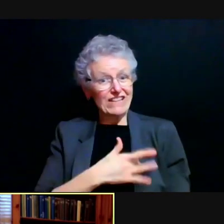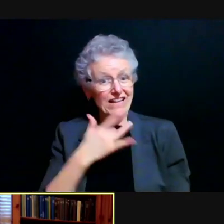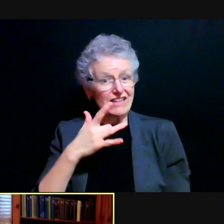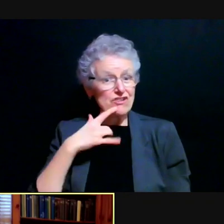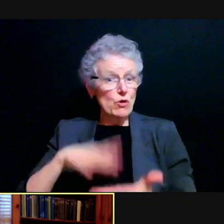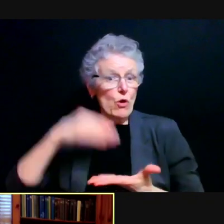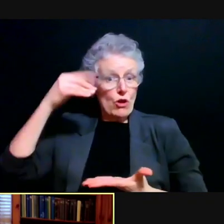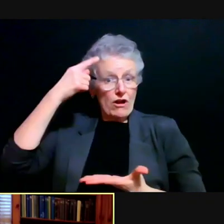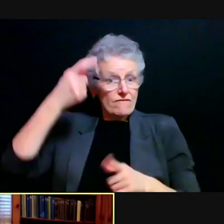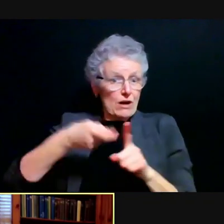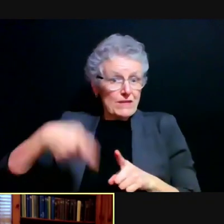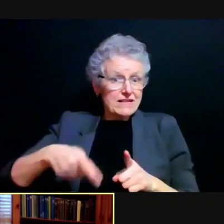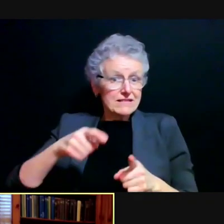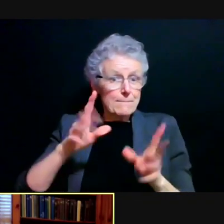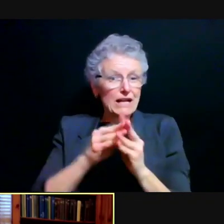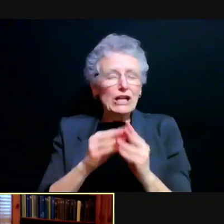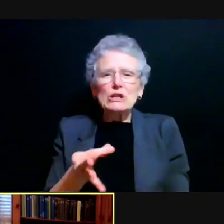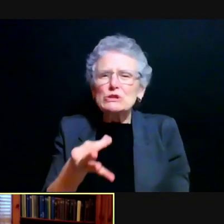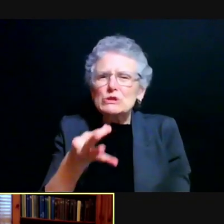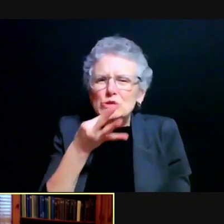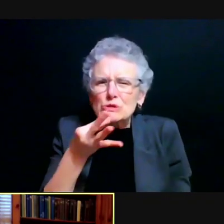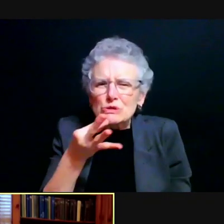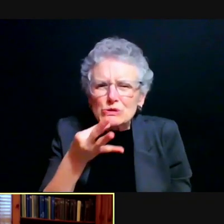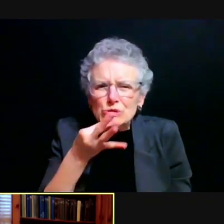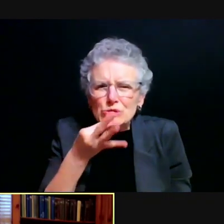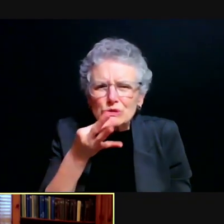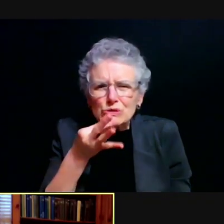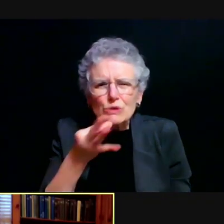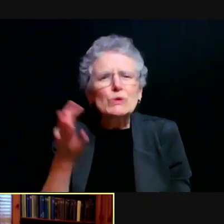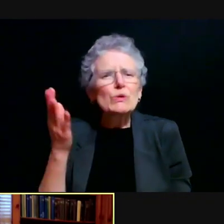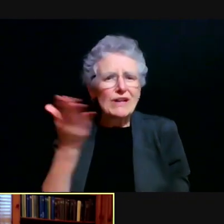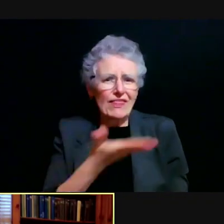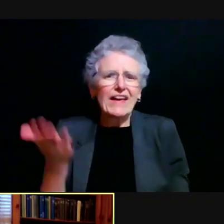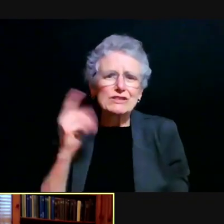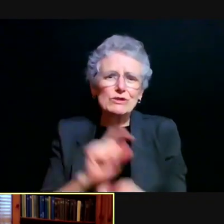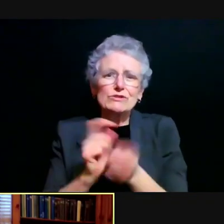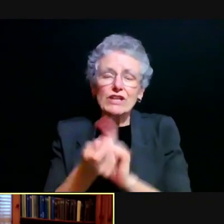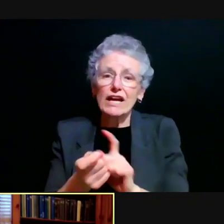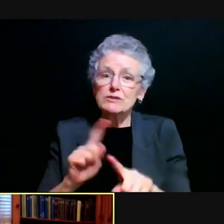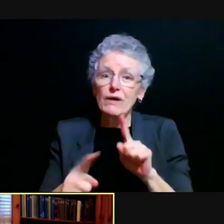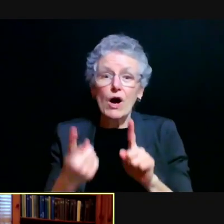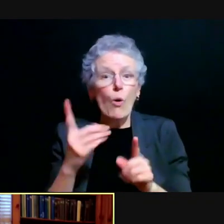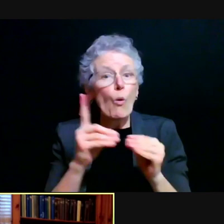is we are very close to turning a corner but there's a last hill that we need to climb.